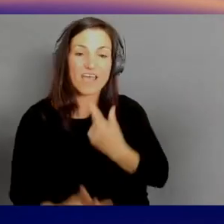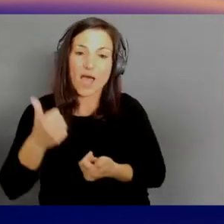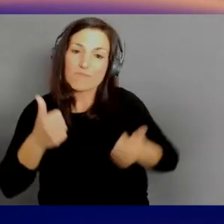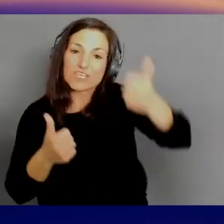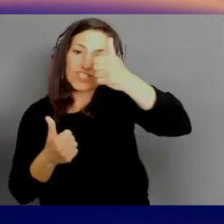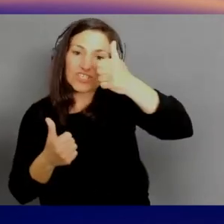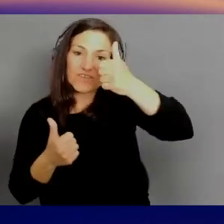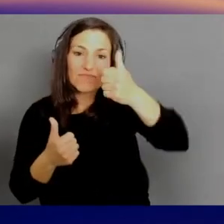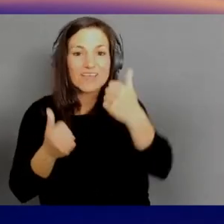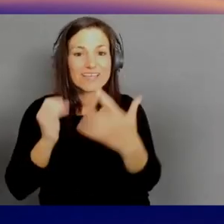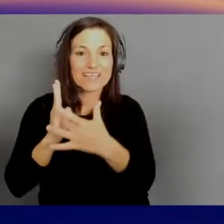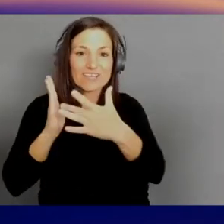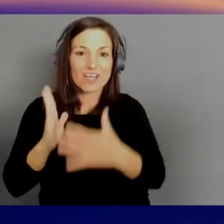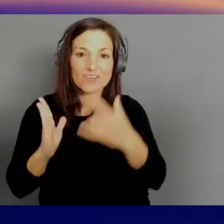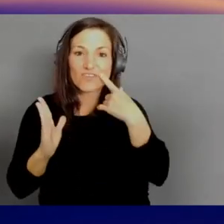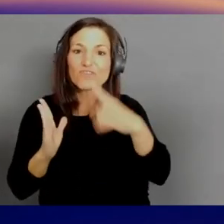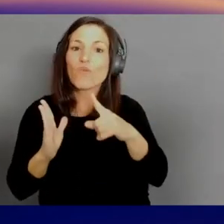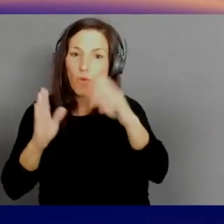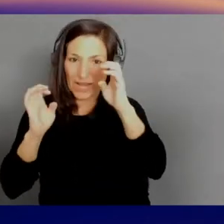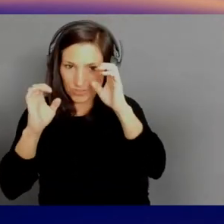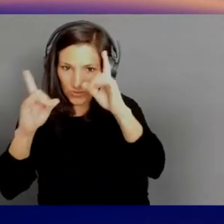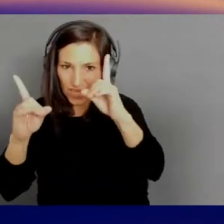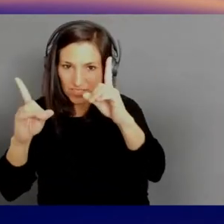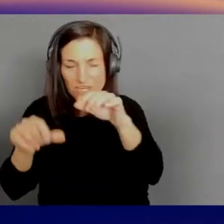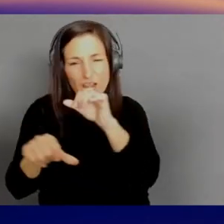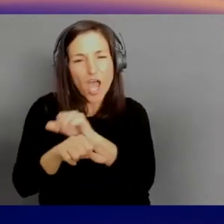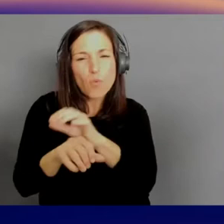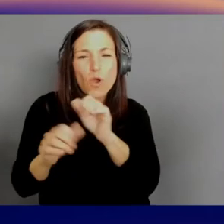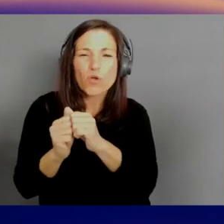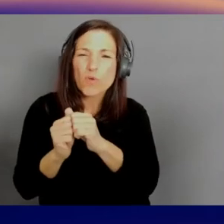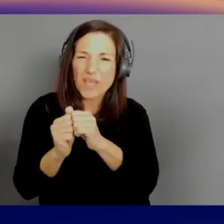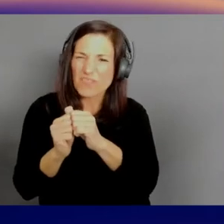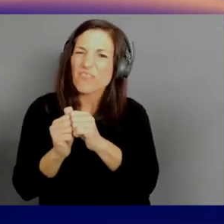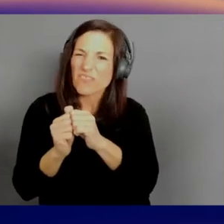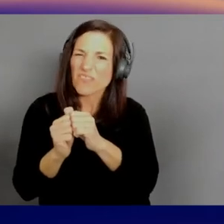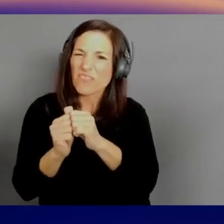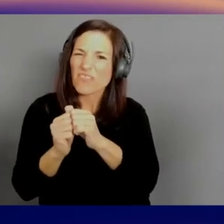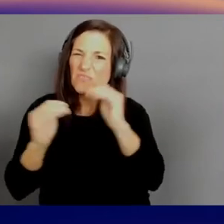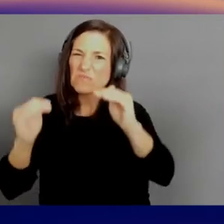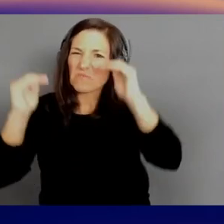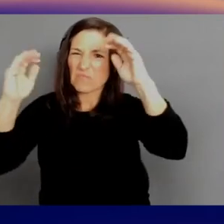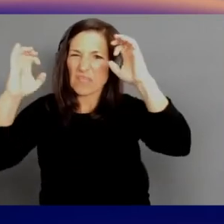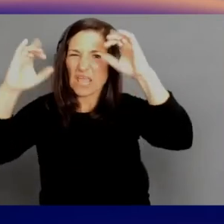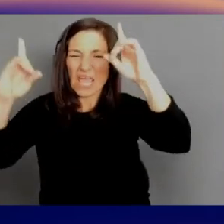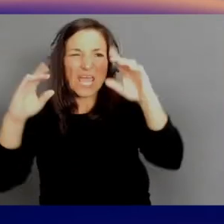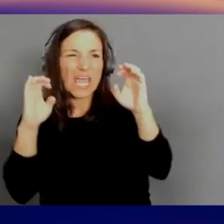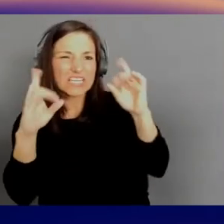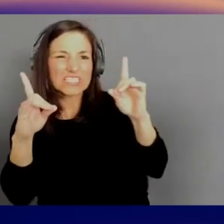and so I work with our various higher-ed, EdTech, publishers, and K-12 customers,